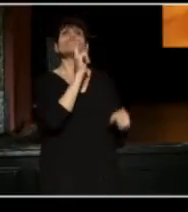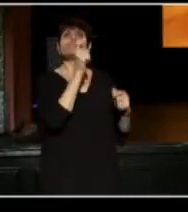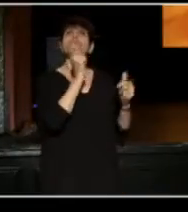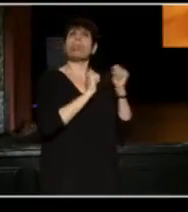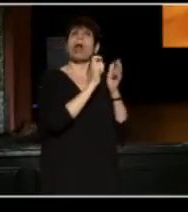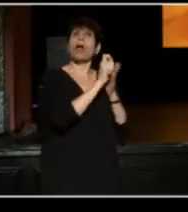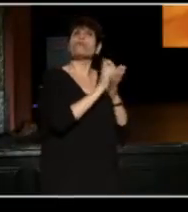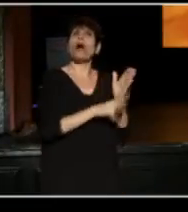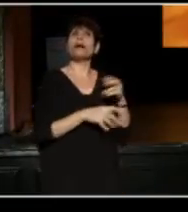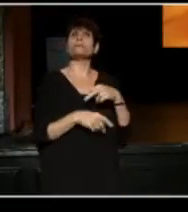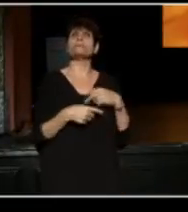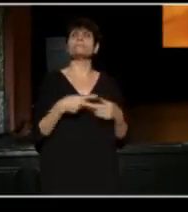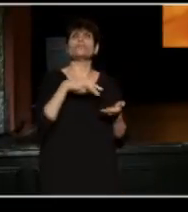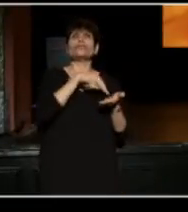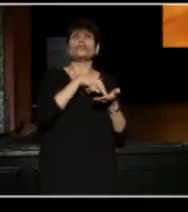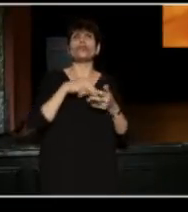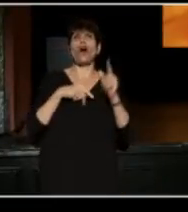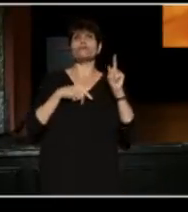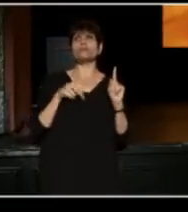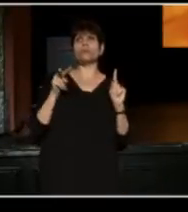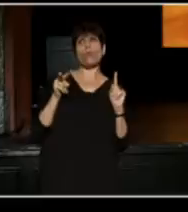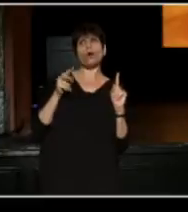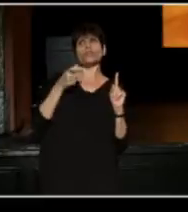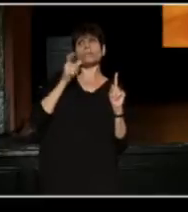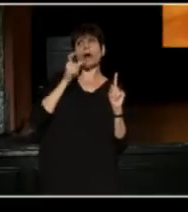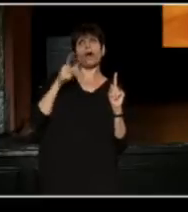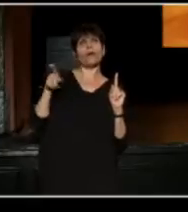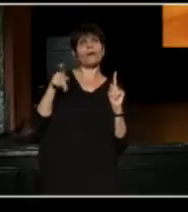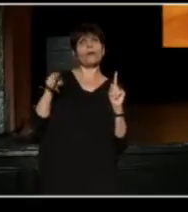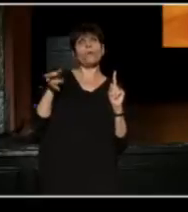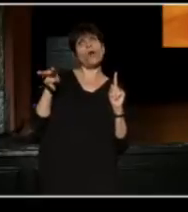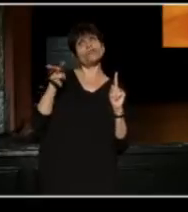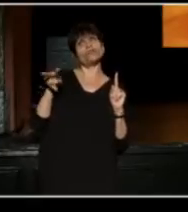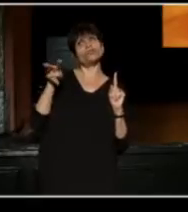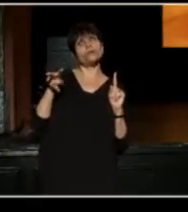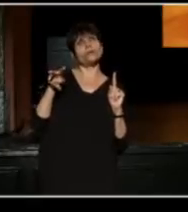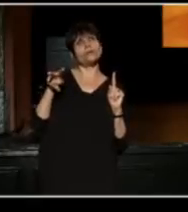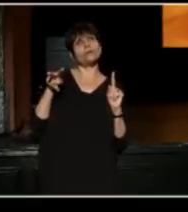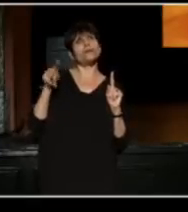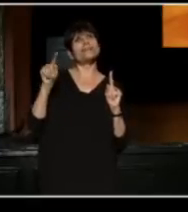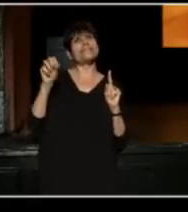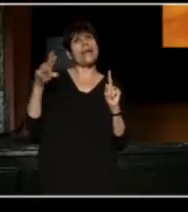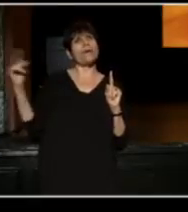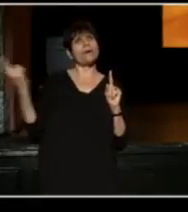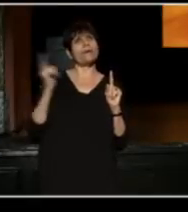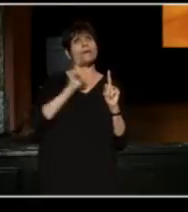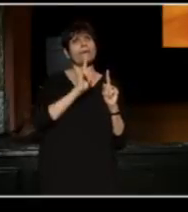watching a cocktail reception underway. As always, August was dressed in a coat jacket,